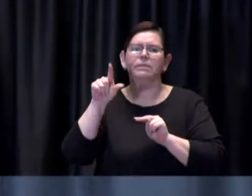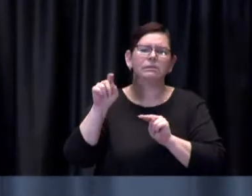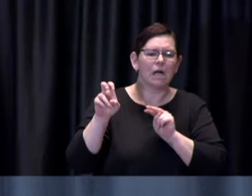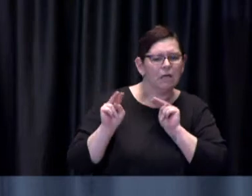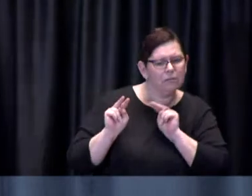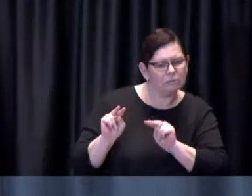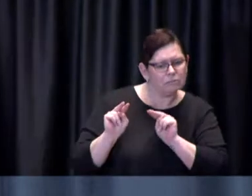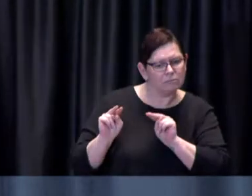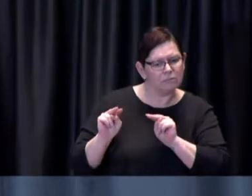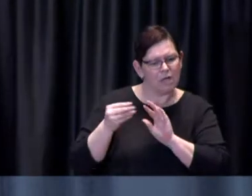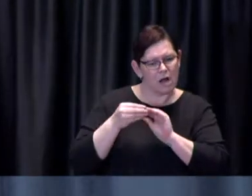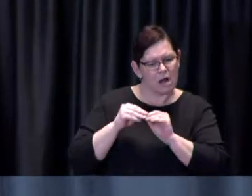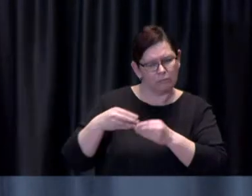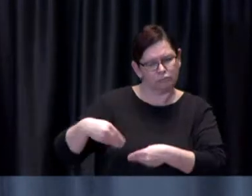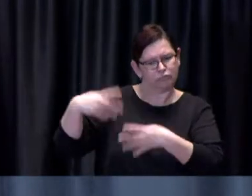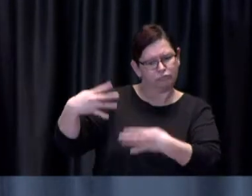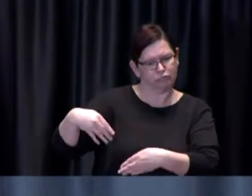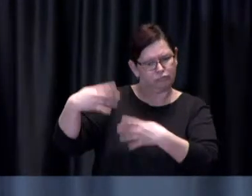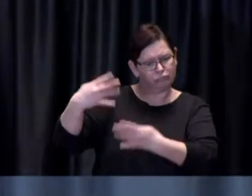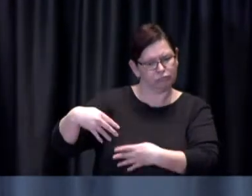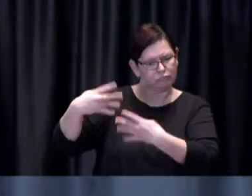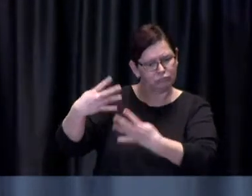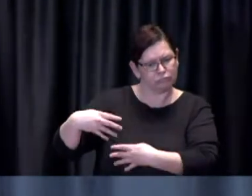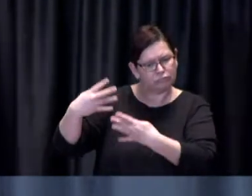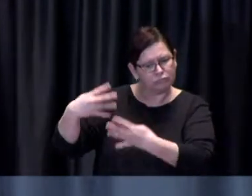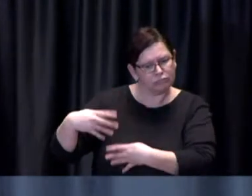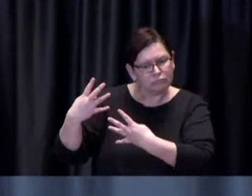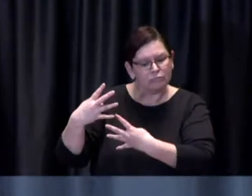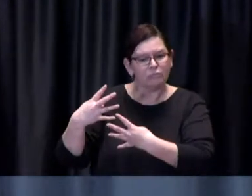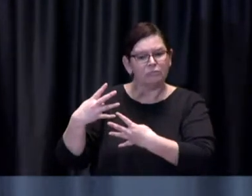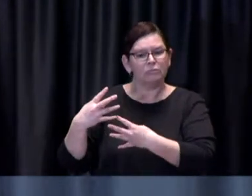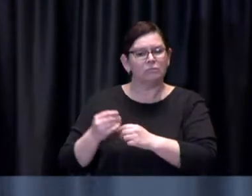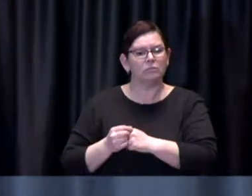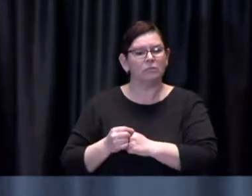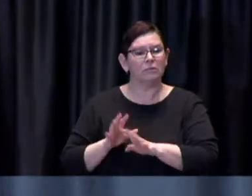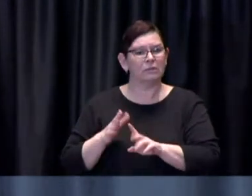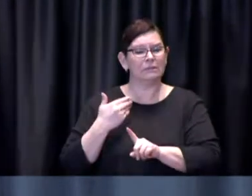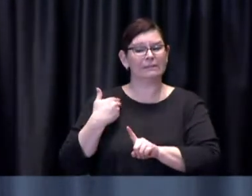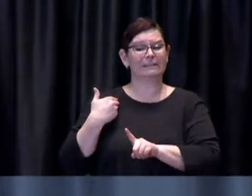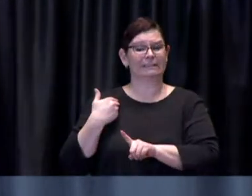we have had a number of experiences most recently with the reduction from 75 to 70